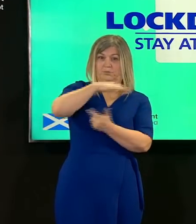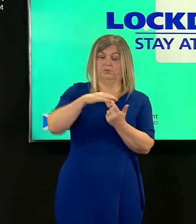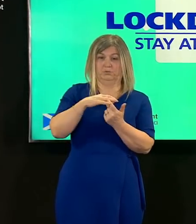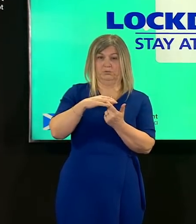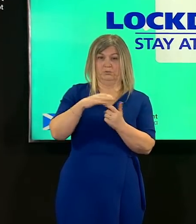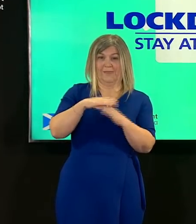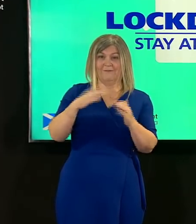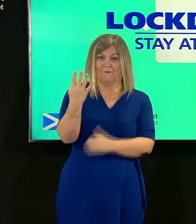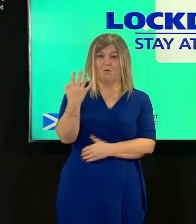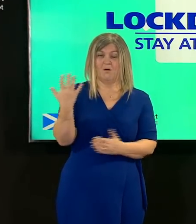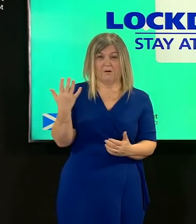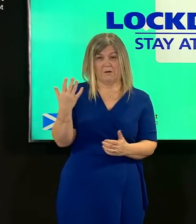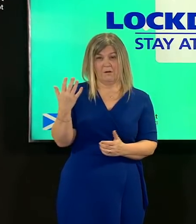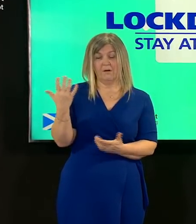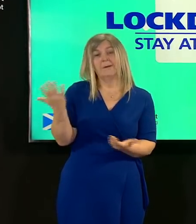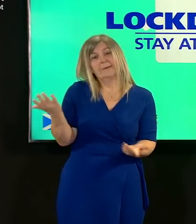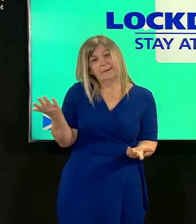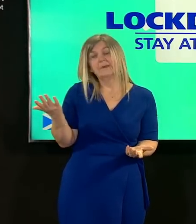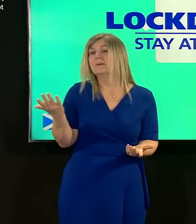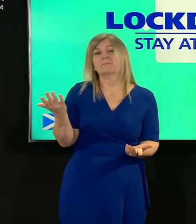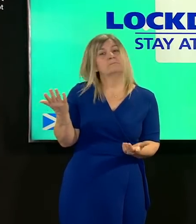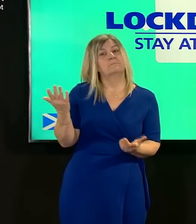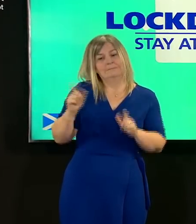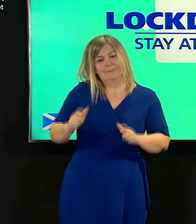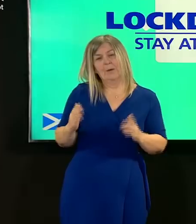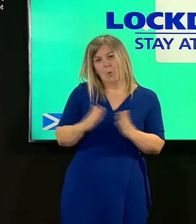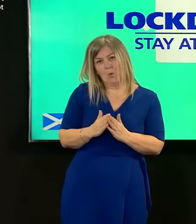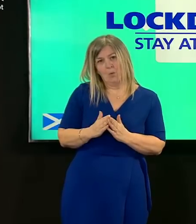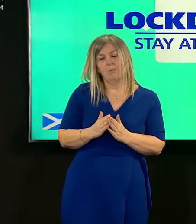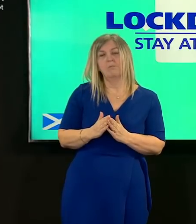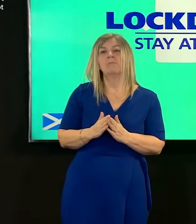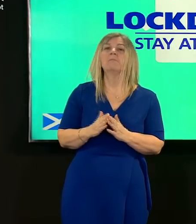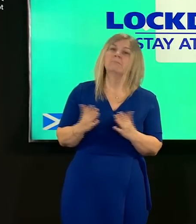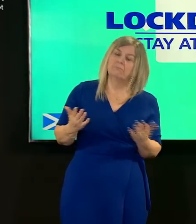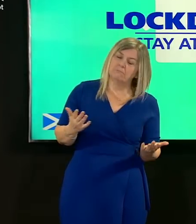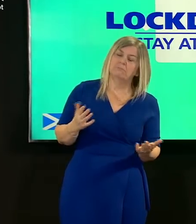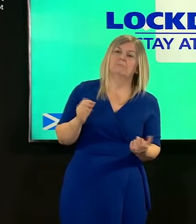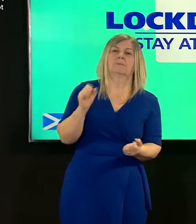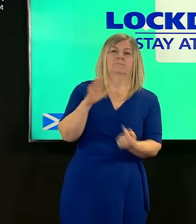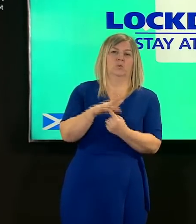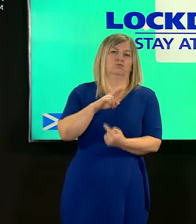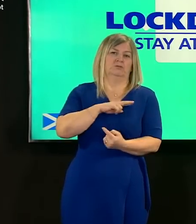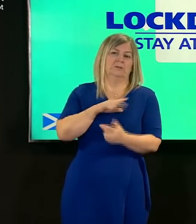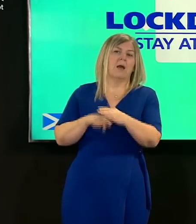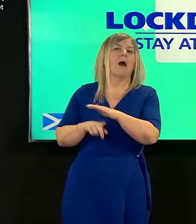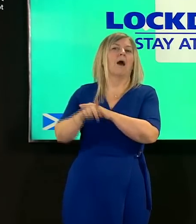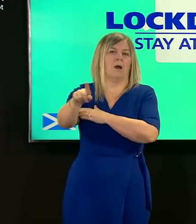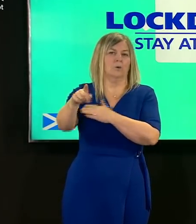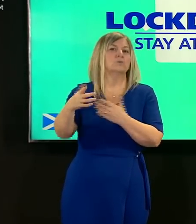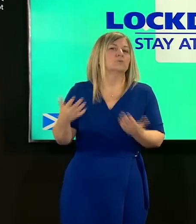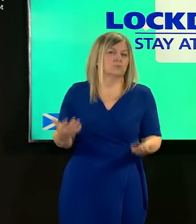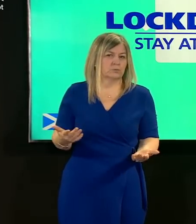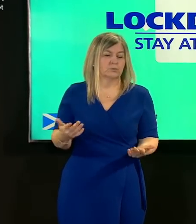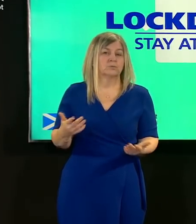should only be leaving home for essential purposes if you are out then you should remember the facts